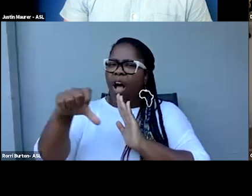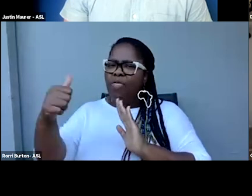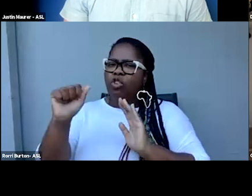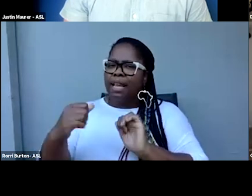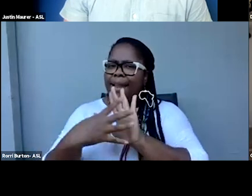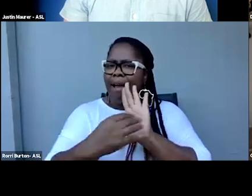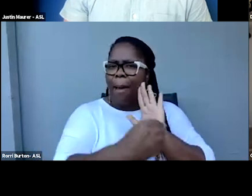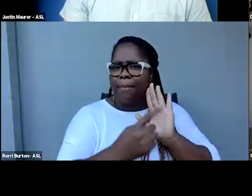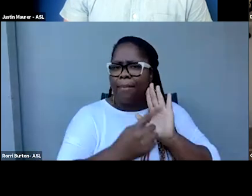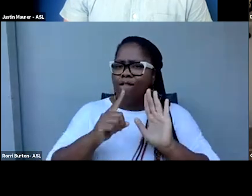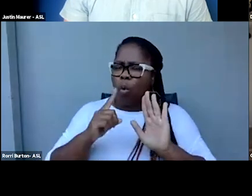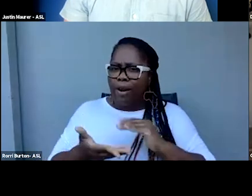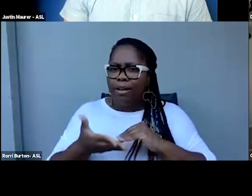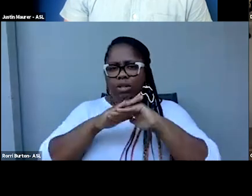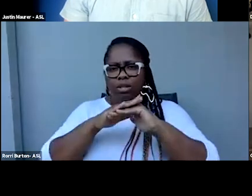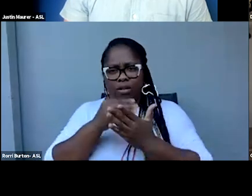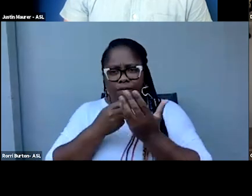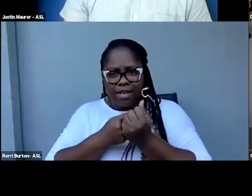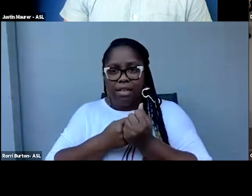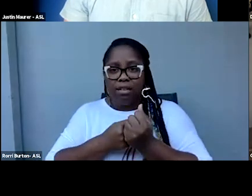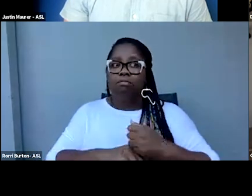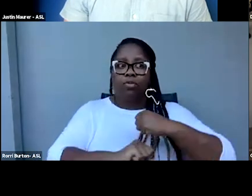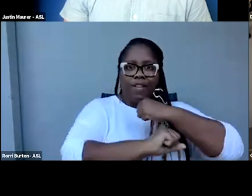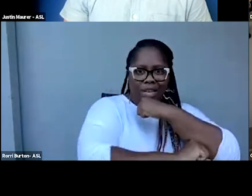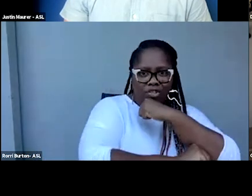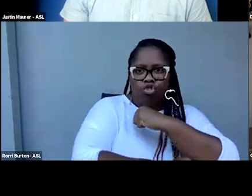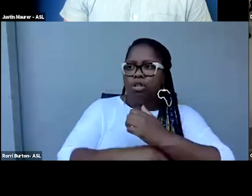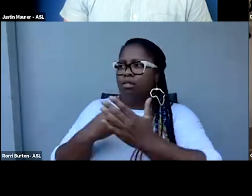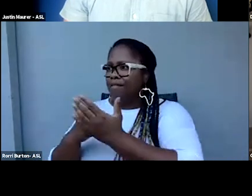So placing these foundations and funders so that the filmmakers and the